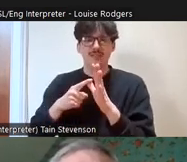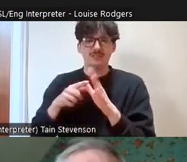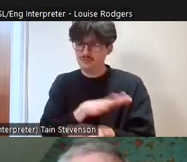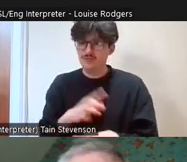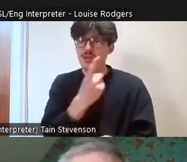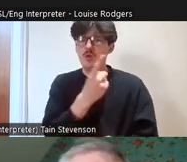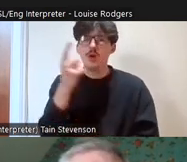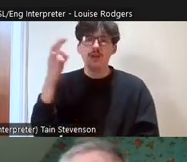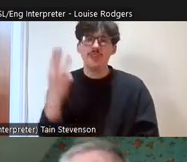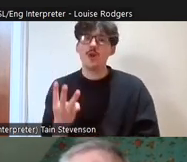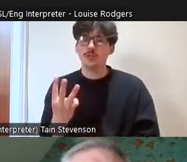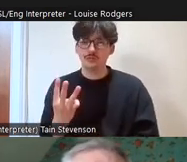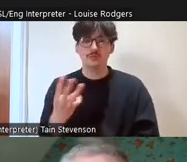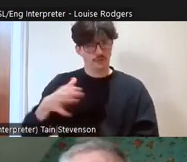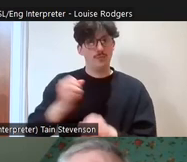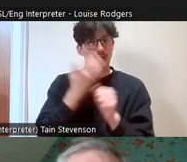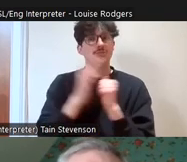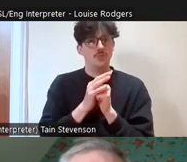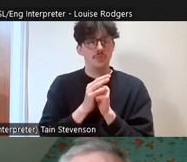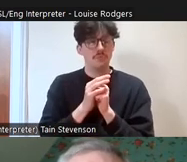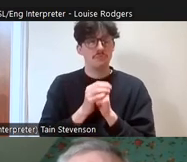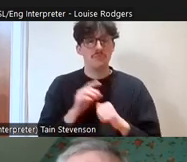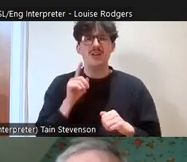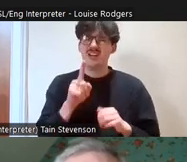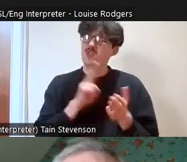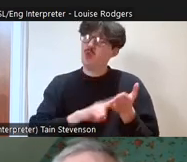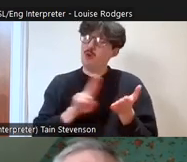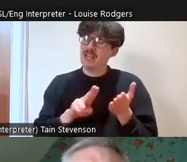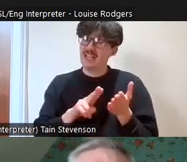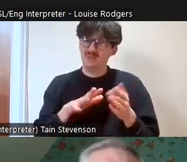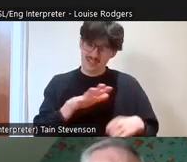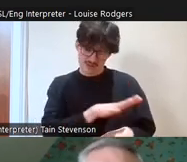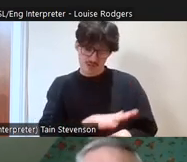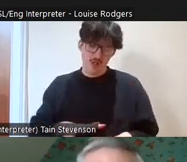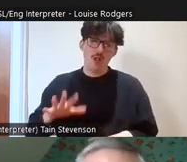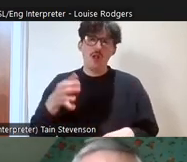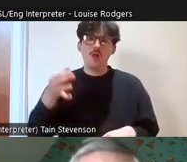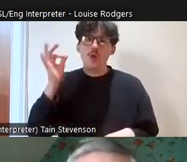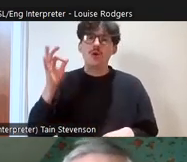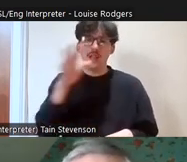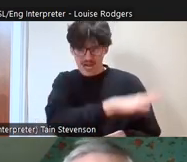came from Glasgow but generally we're split across the local authorities and I'll have